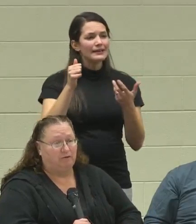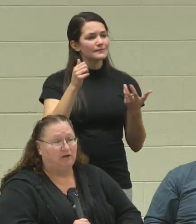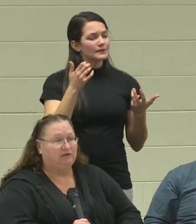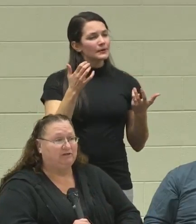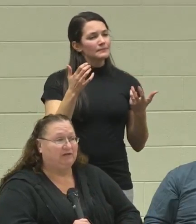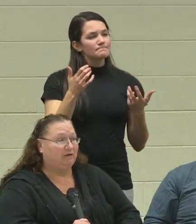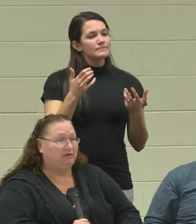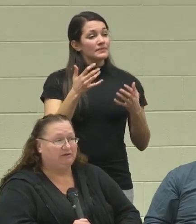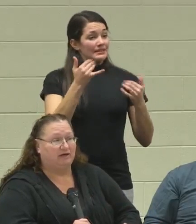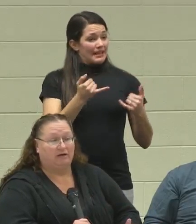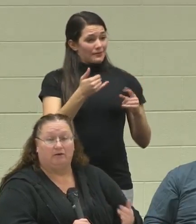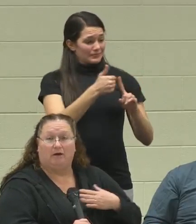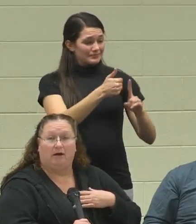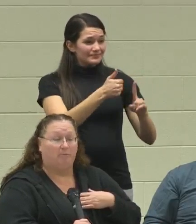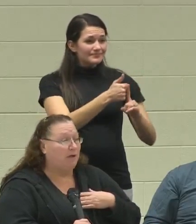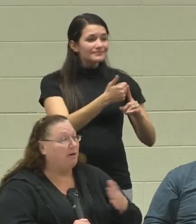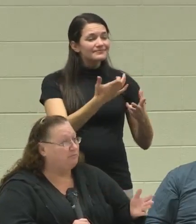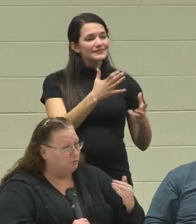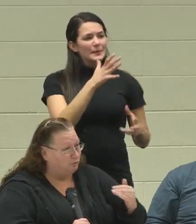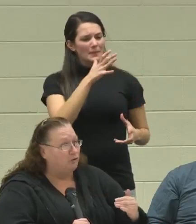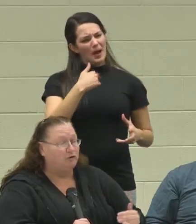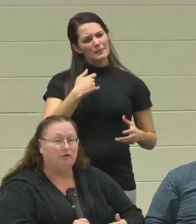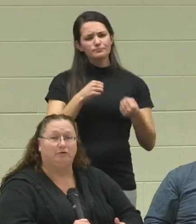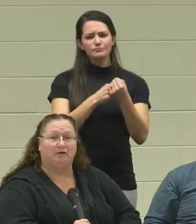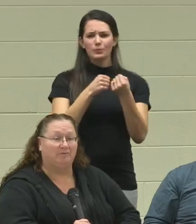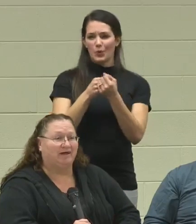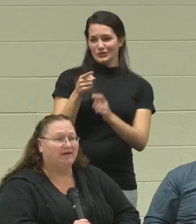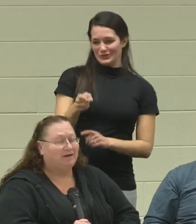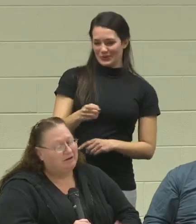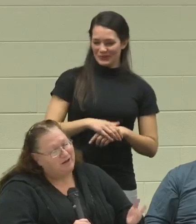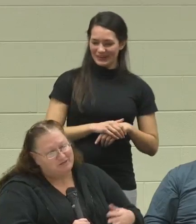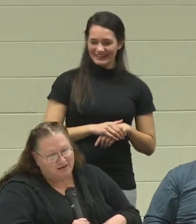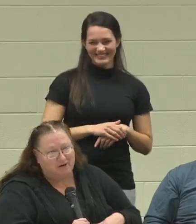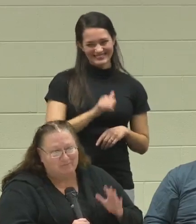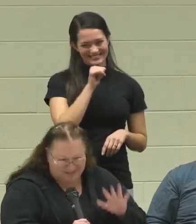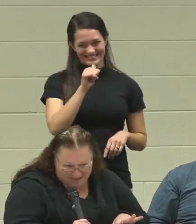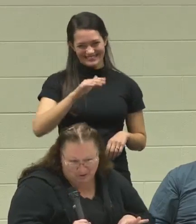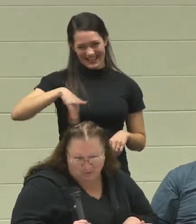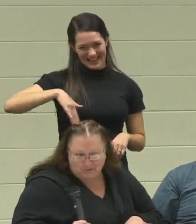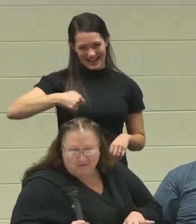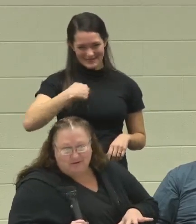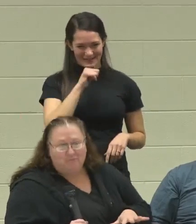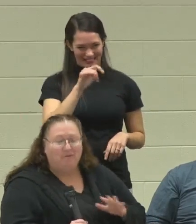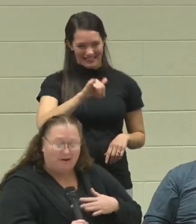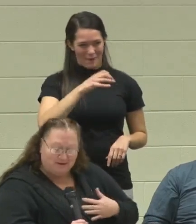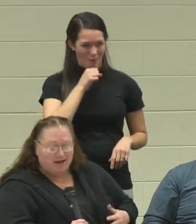Regi, now he's like, "Mom, I'm supporting you." And I'm like, "Not yet. I'm not that old."